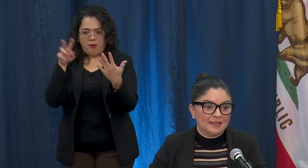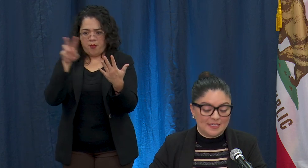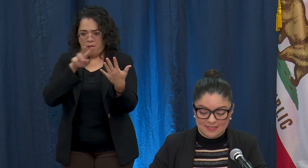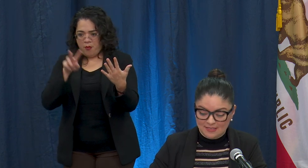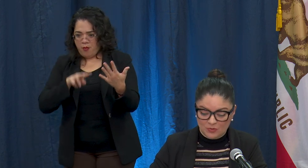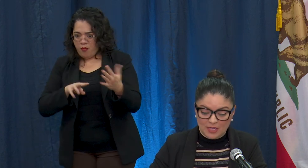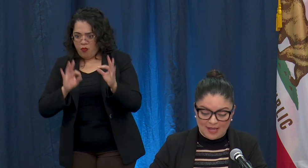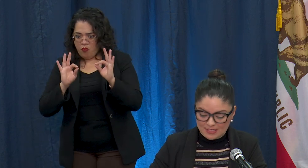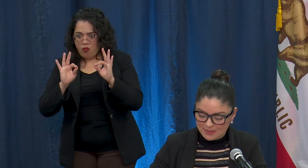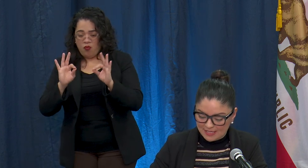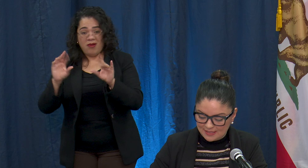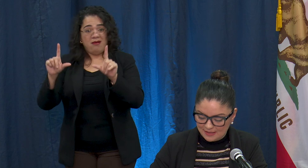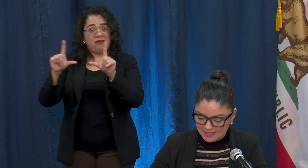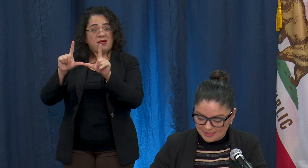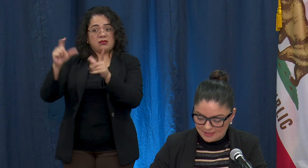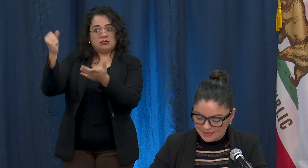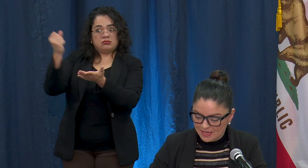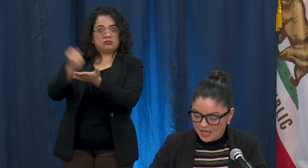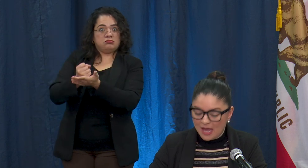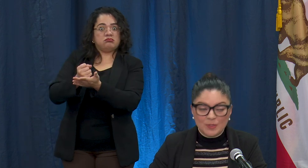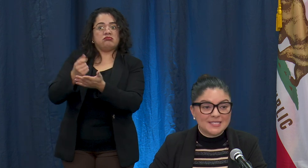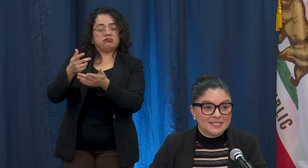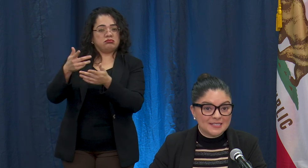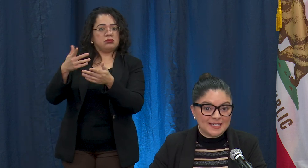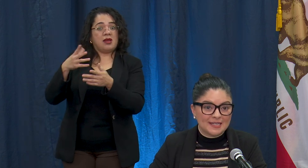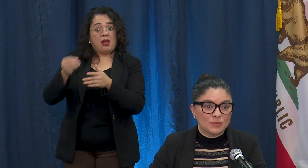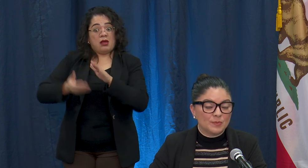license and expedite that license. I would still say that it would be